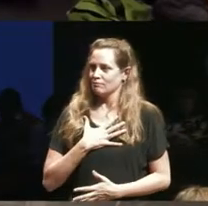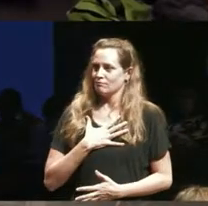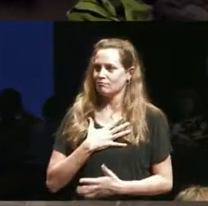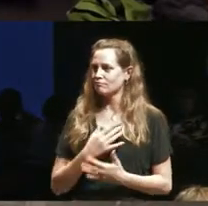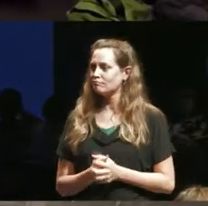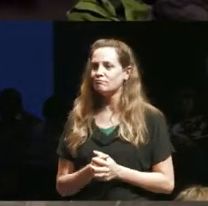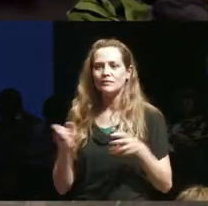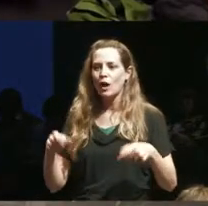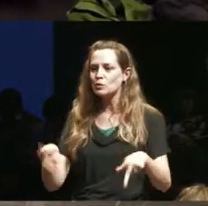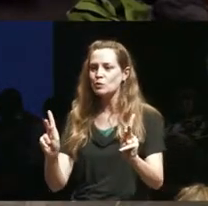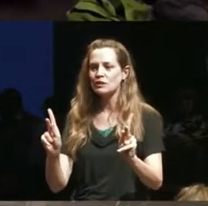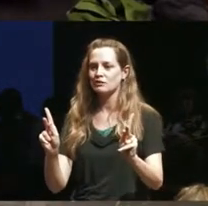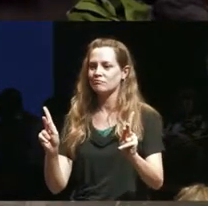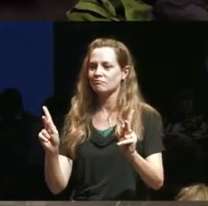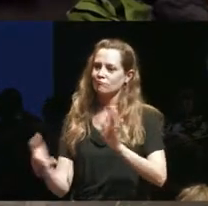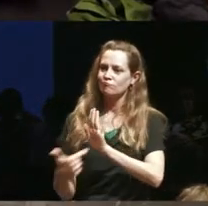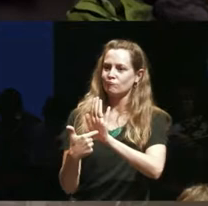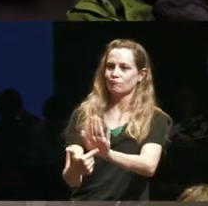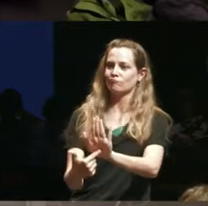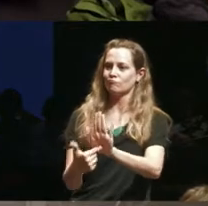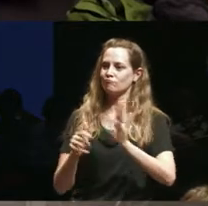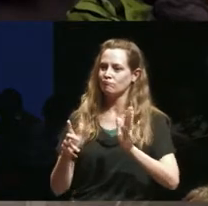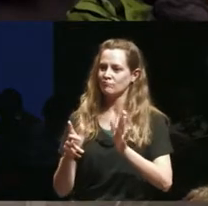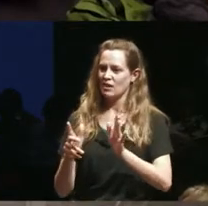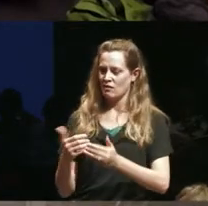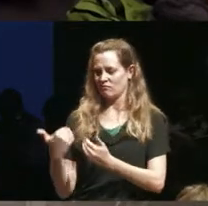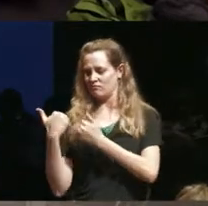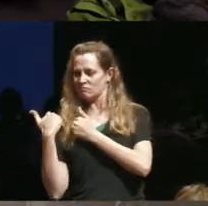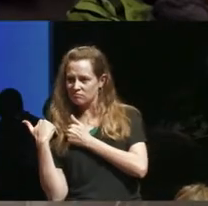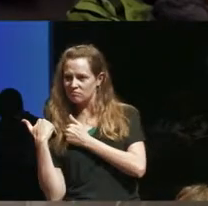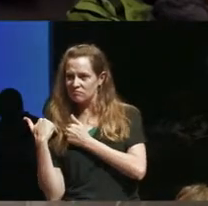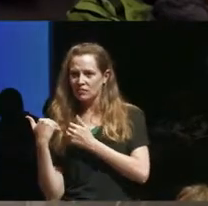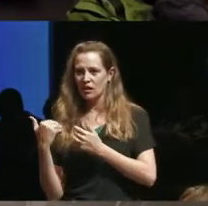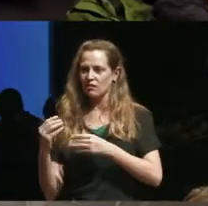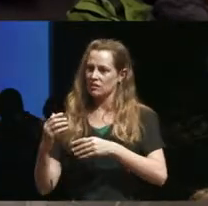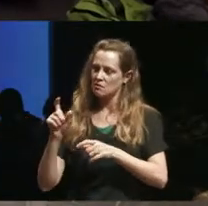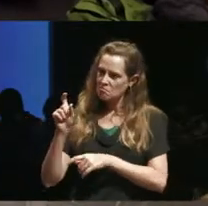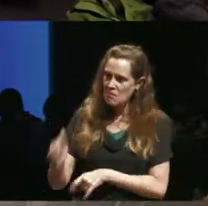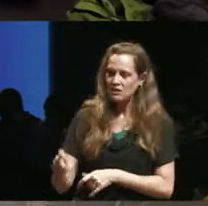opportunity rather than a an obligation or a burden or a-- or a you know a